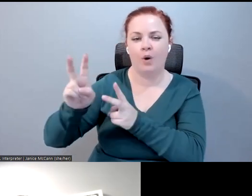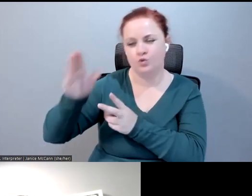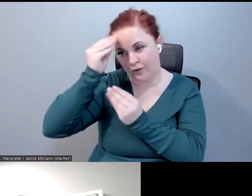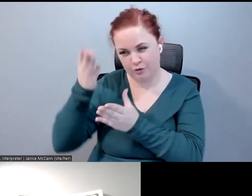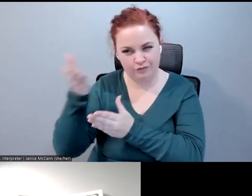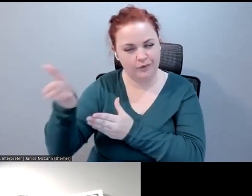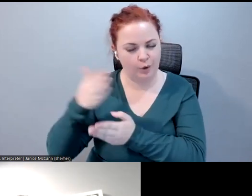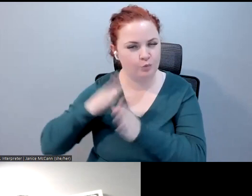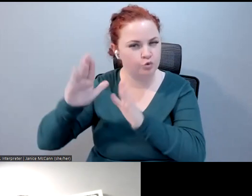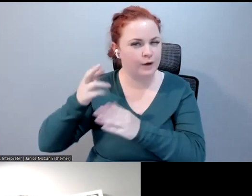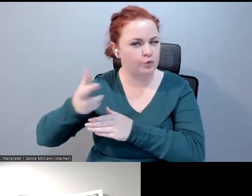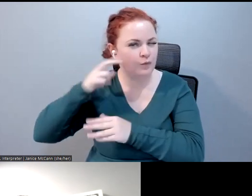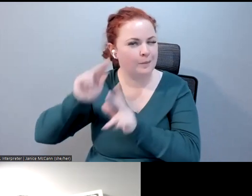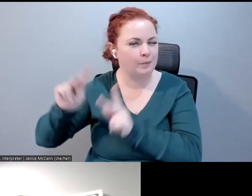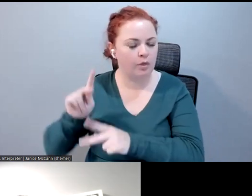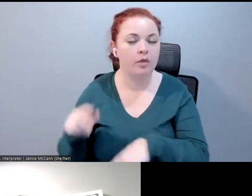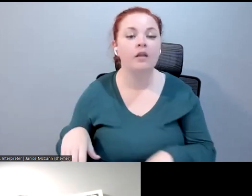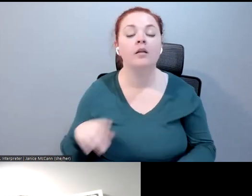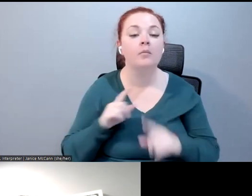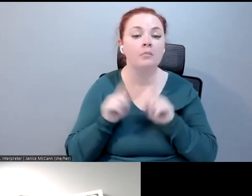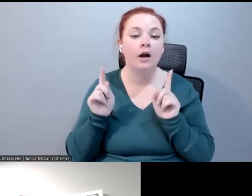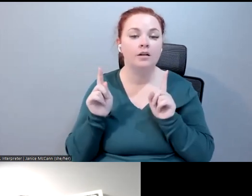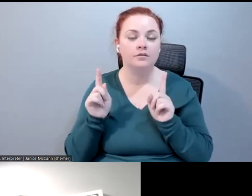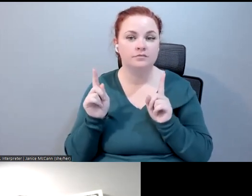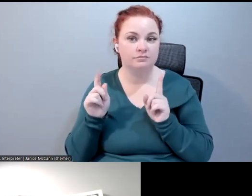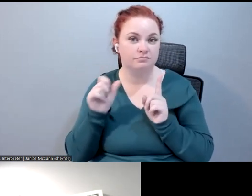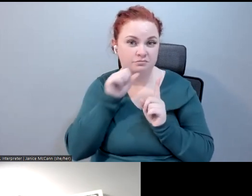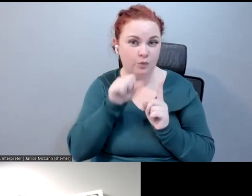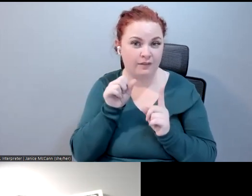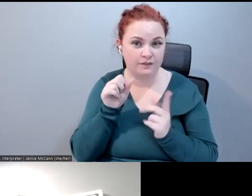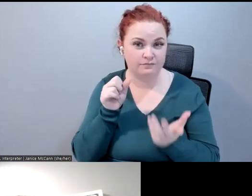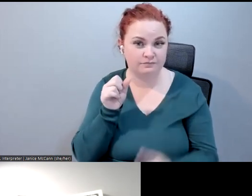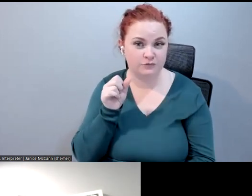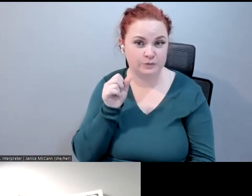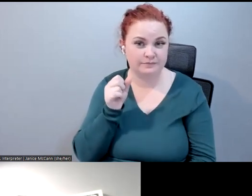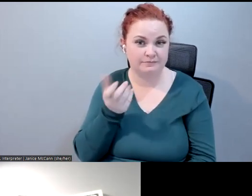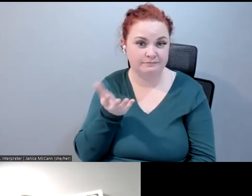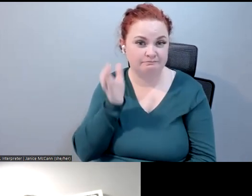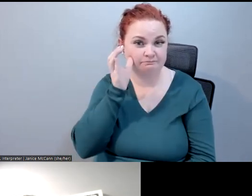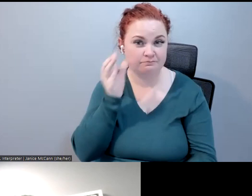folks here. But I would love to hear if folks know the best